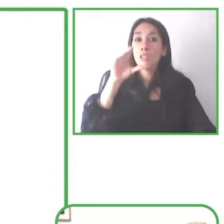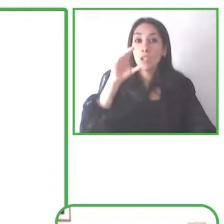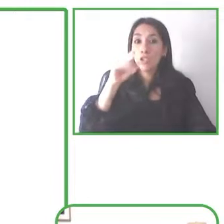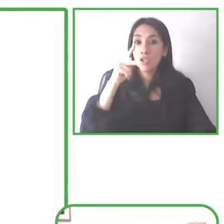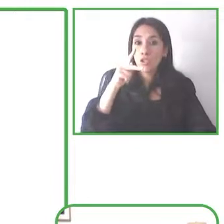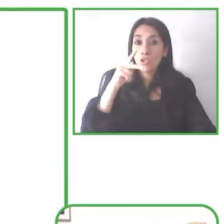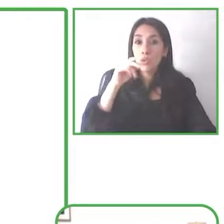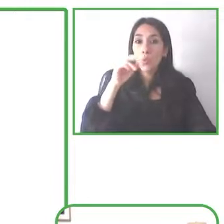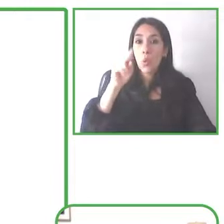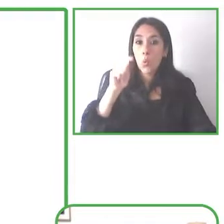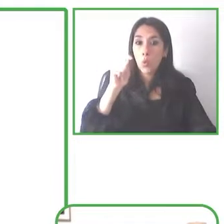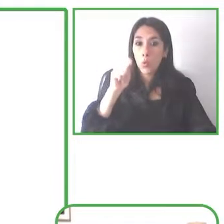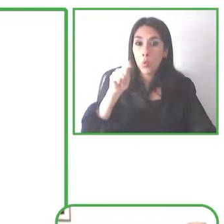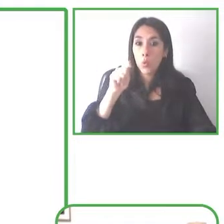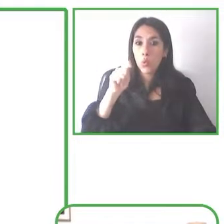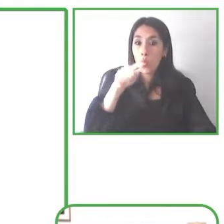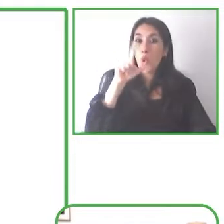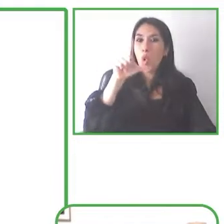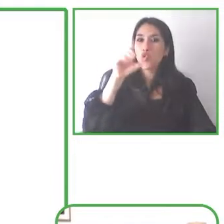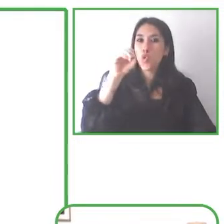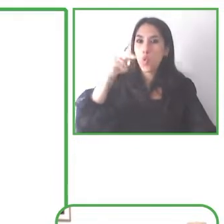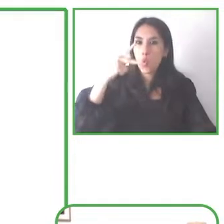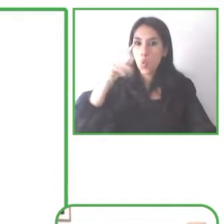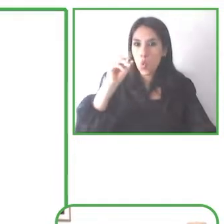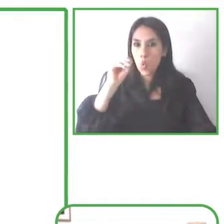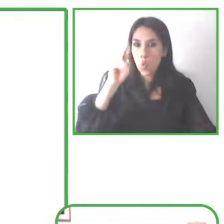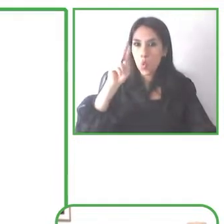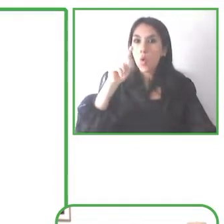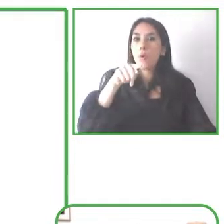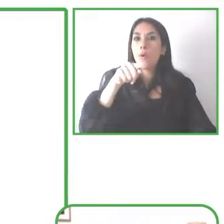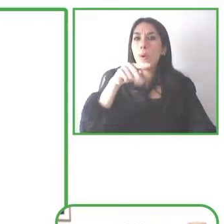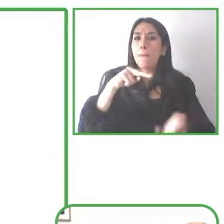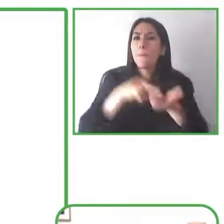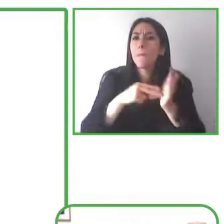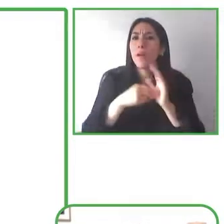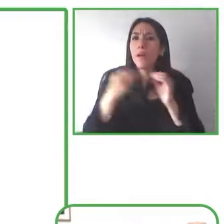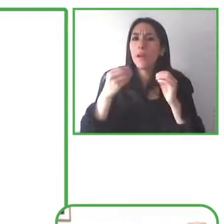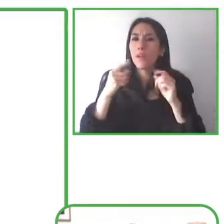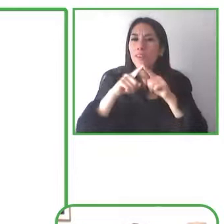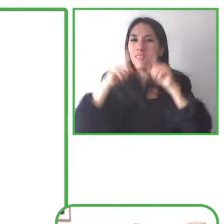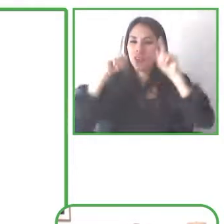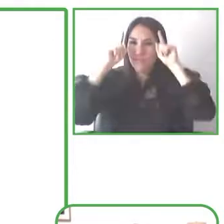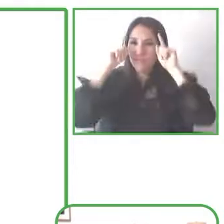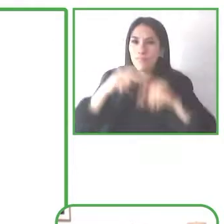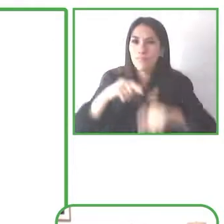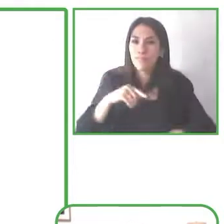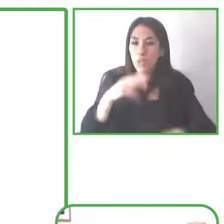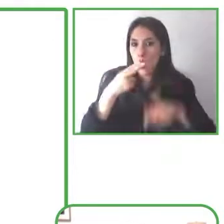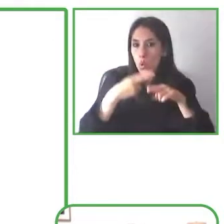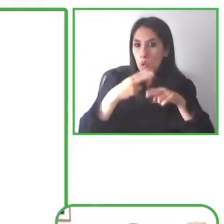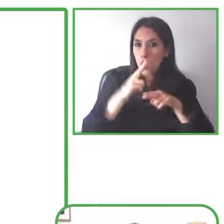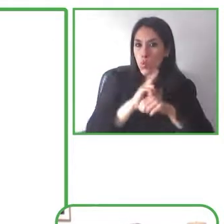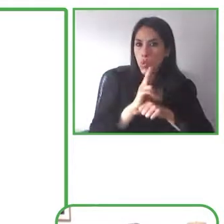this app a lot and what it does is it uses the Android camera to you know it